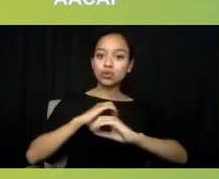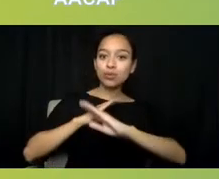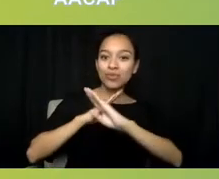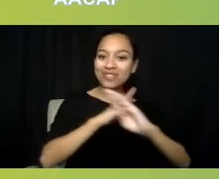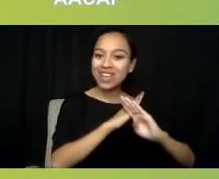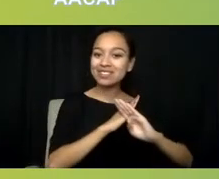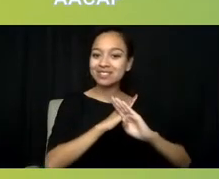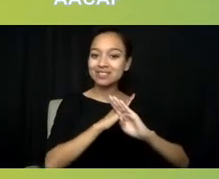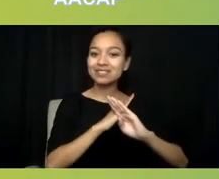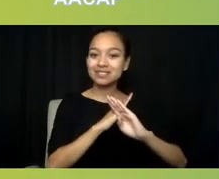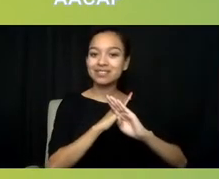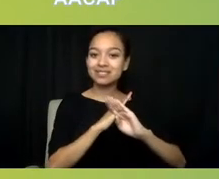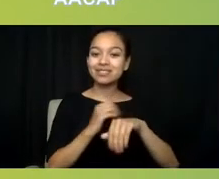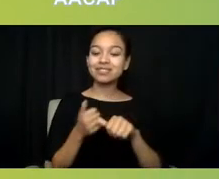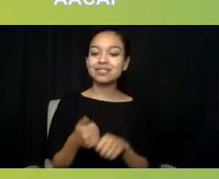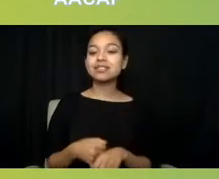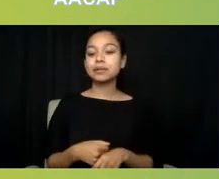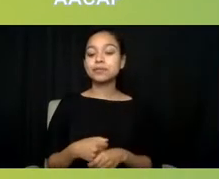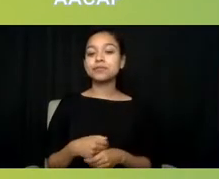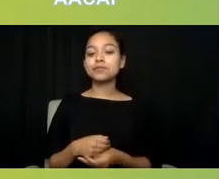I think also what we need to tackle part of this